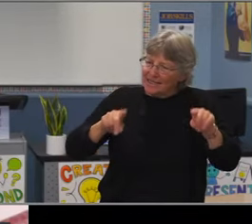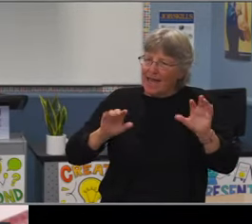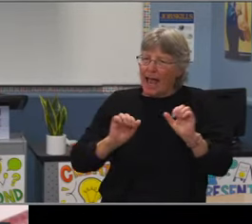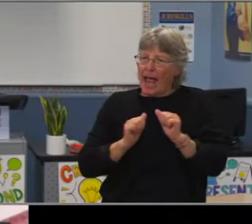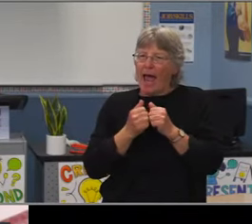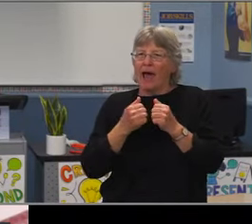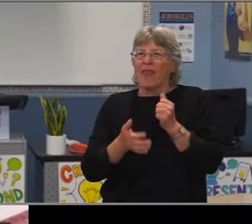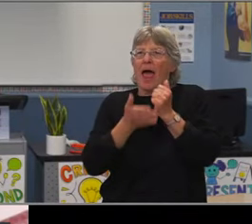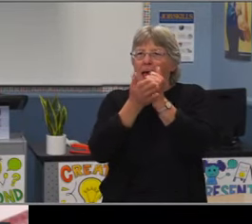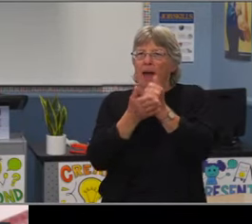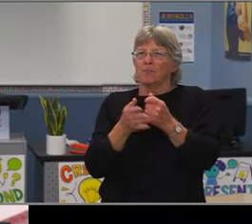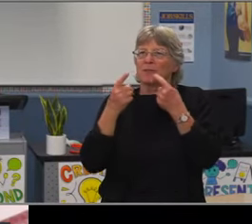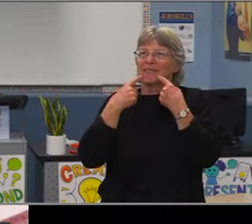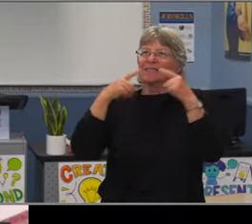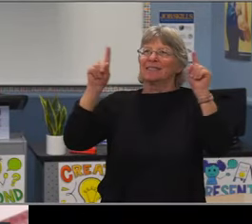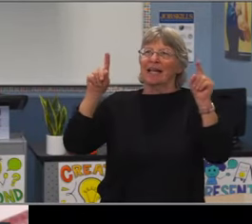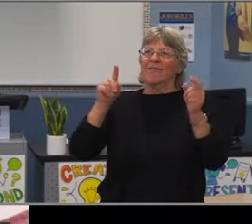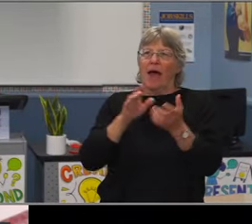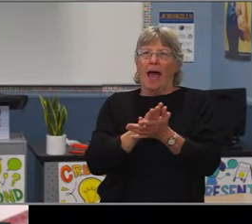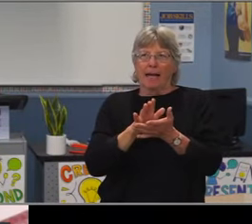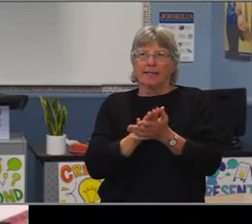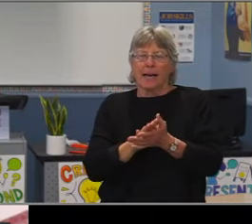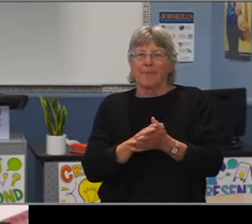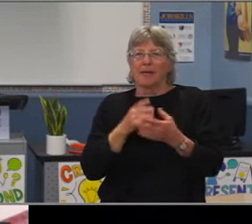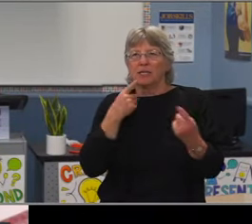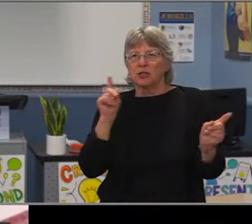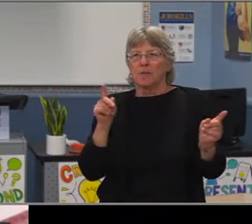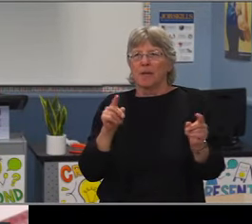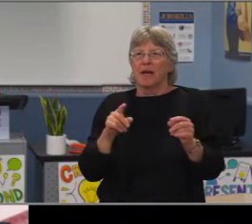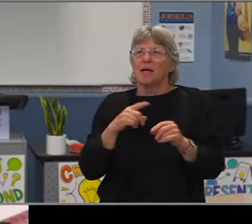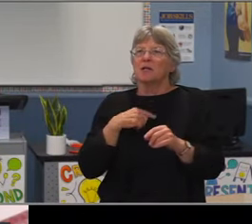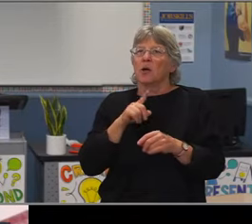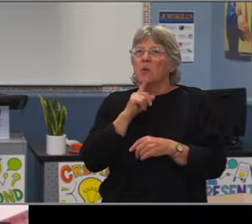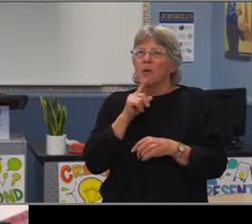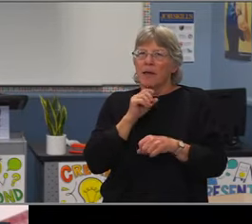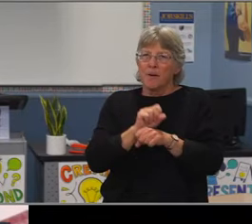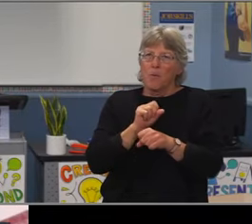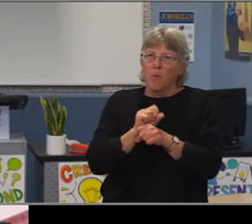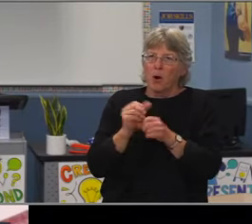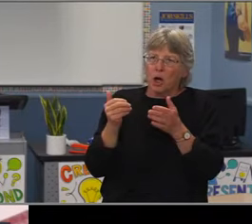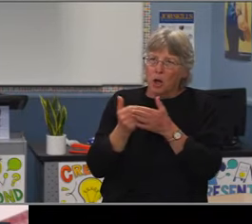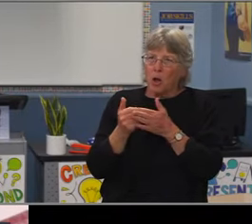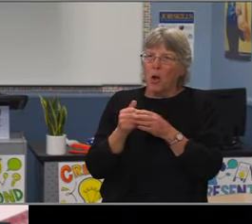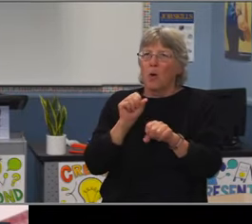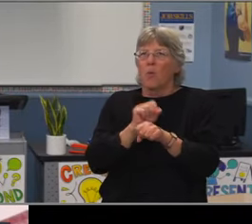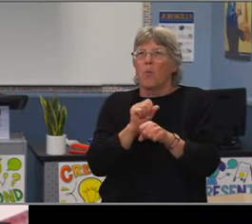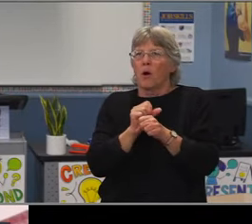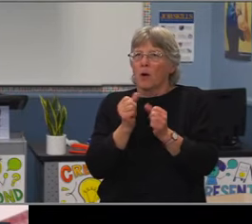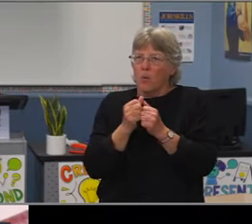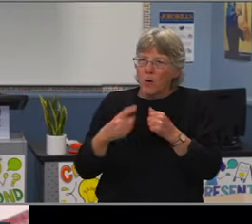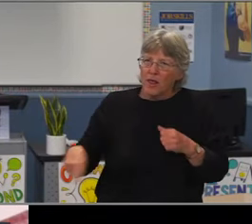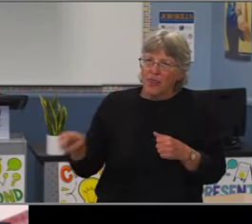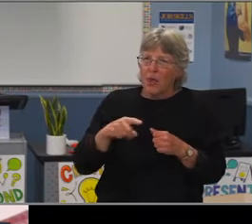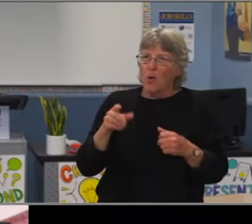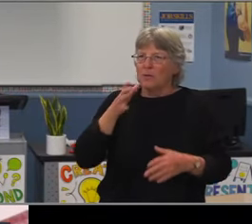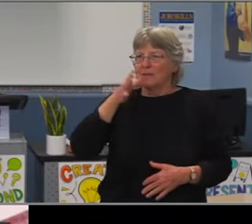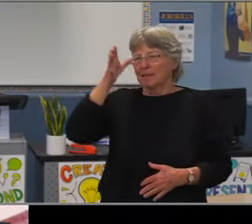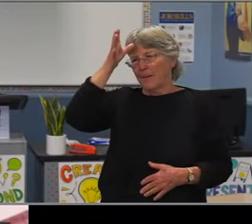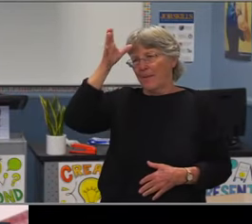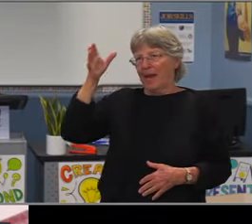Mr. Meyer, just to build on that. I think that's where the equity work that Dr. Brown and Dr. Baker are needing